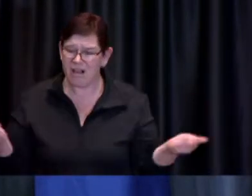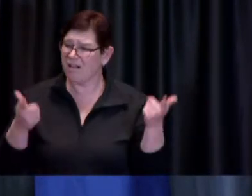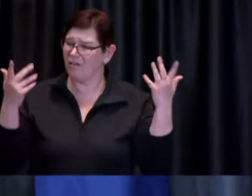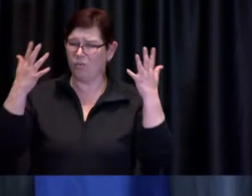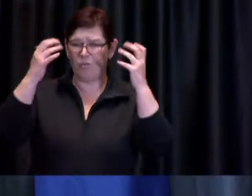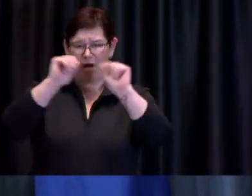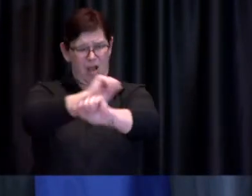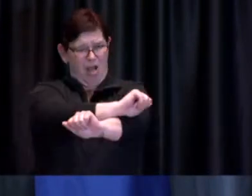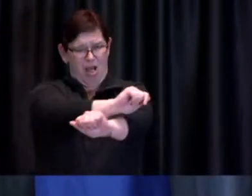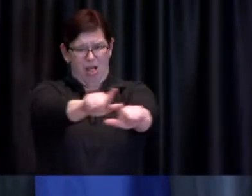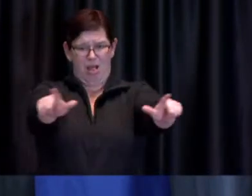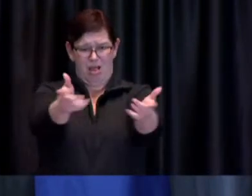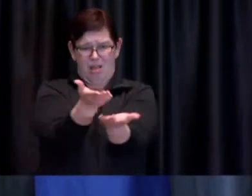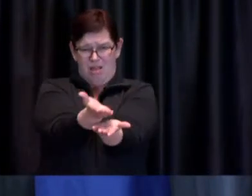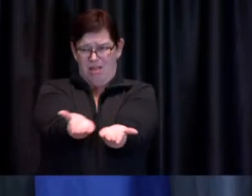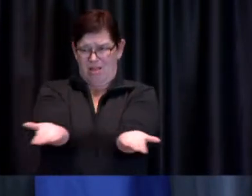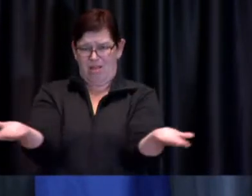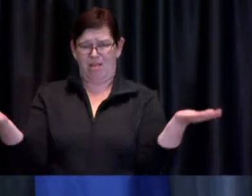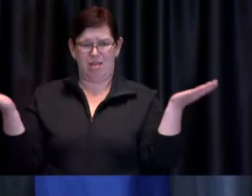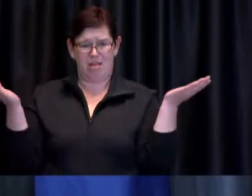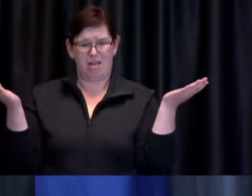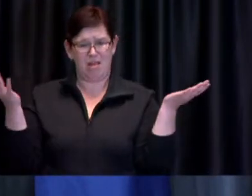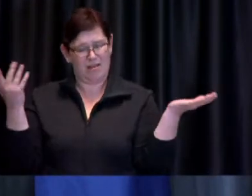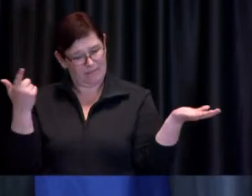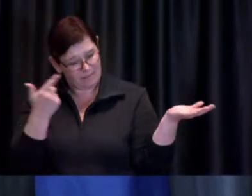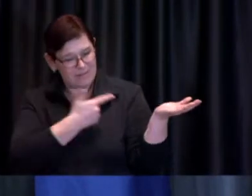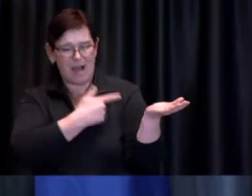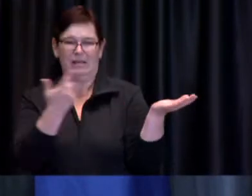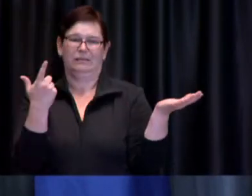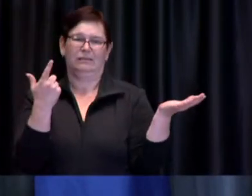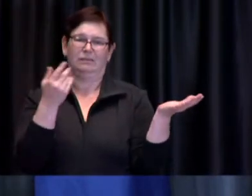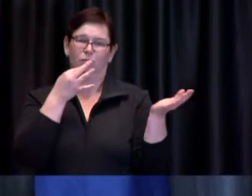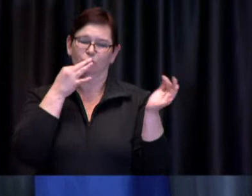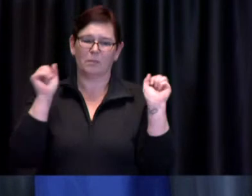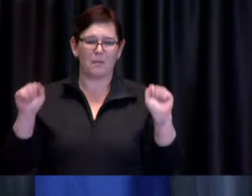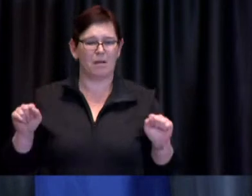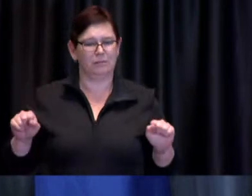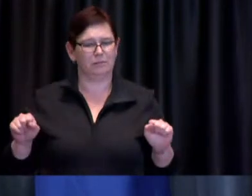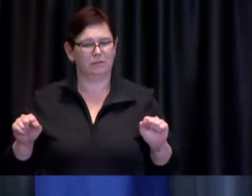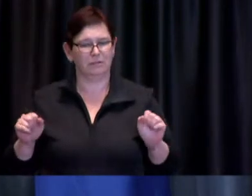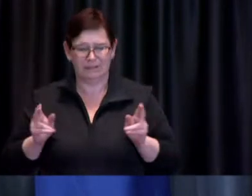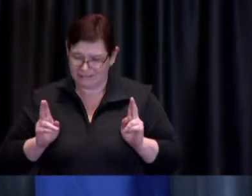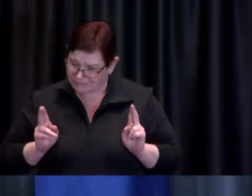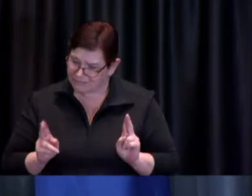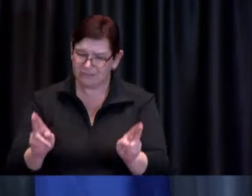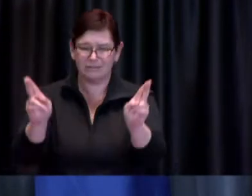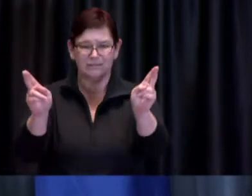as many people as possible as quickly as possible but focused first and foremost on those